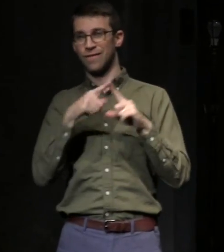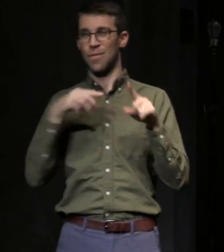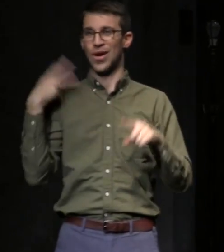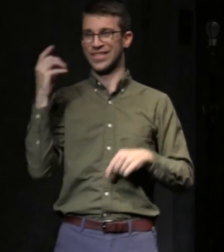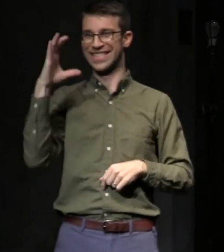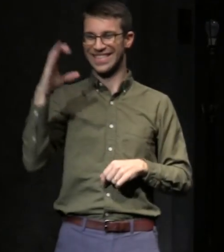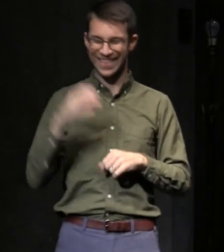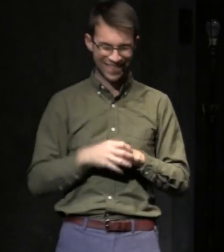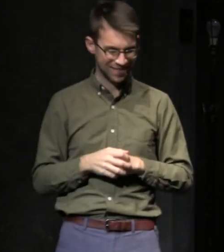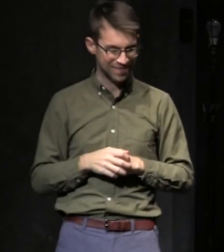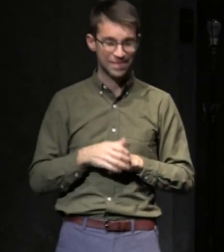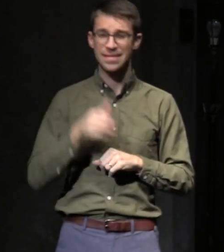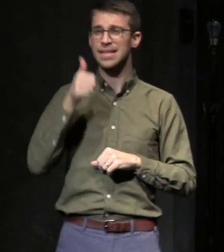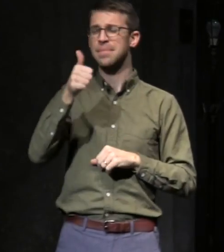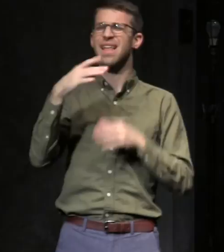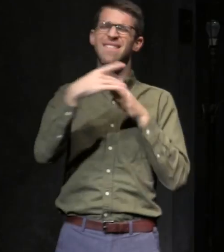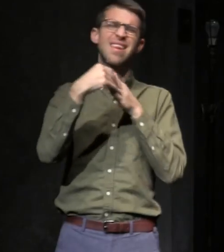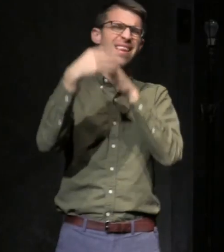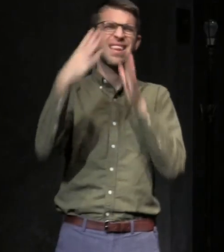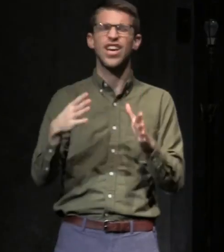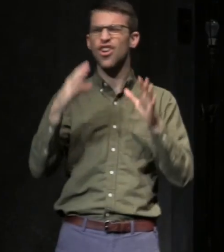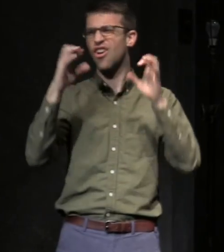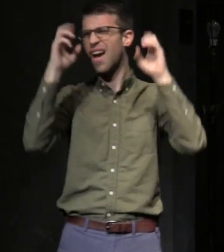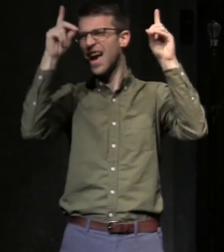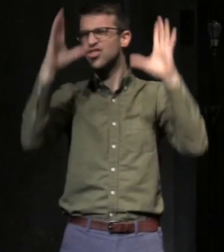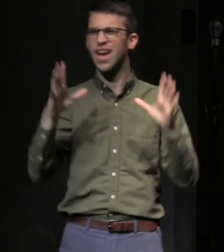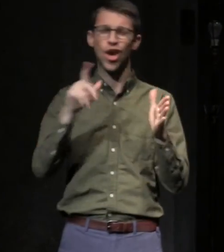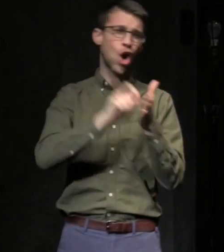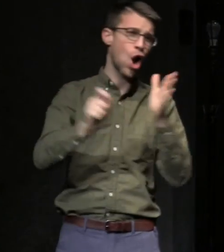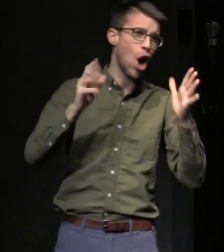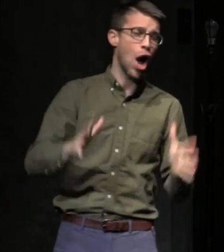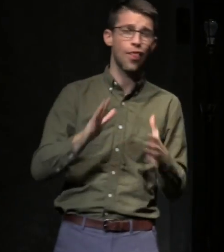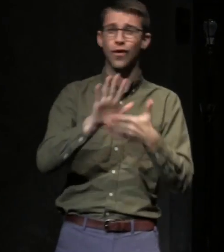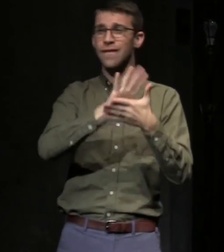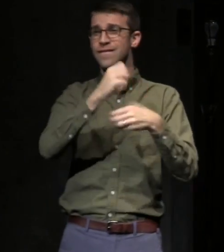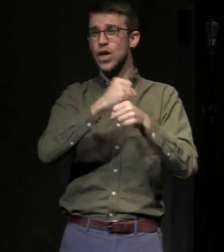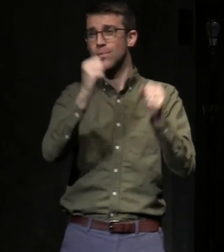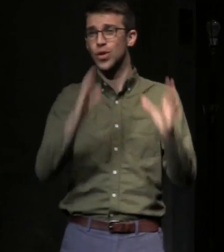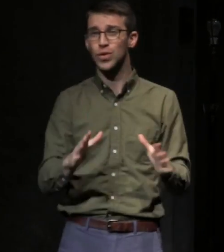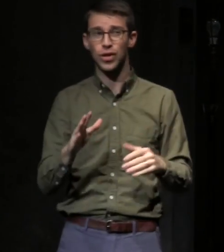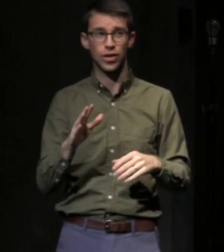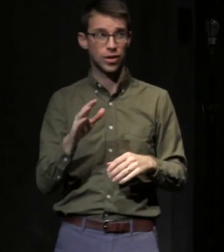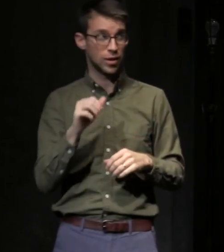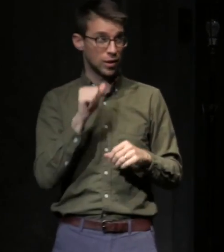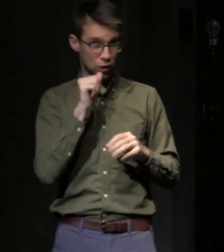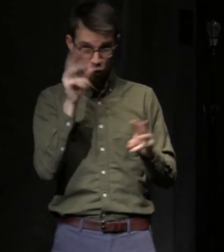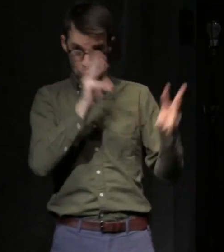He is a social leader, educator, author, film producer . . . don't worry, I'm working on adding Broadway